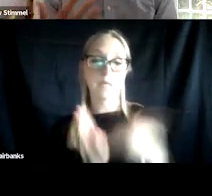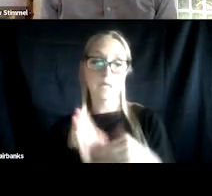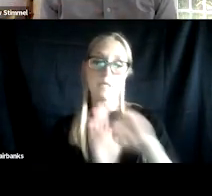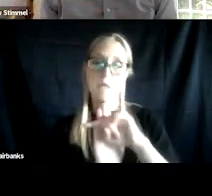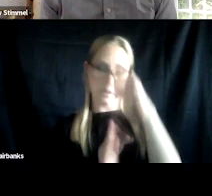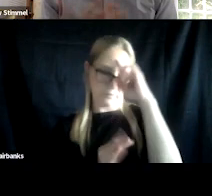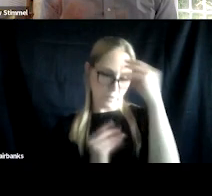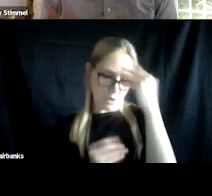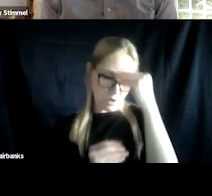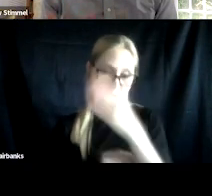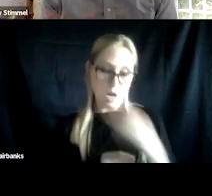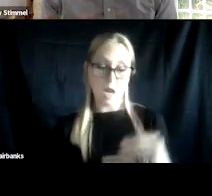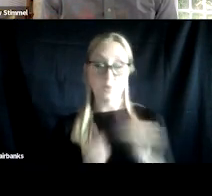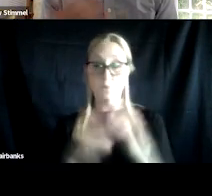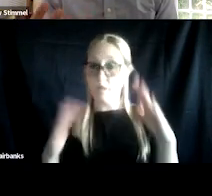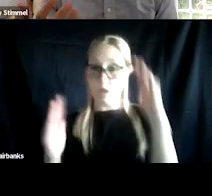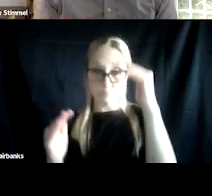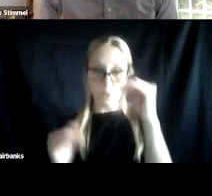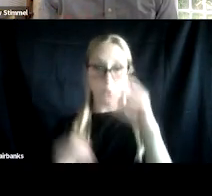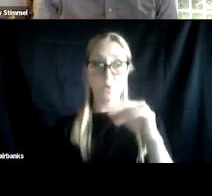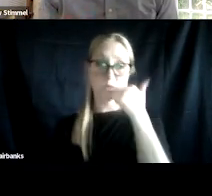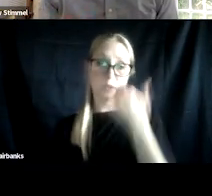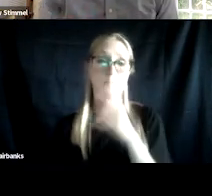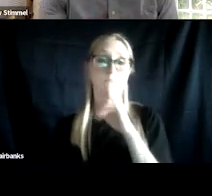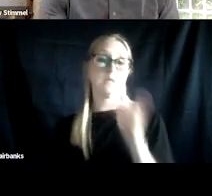hopelessness and shame can also all be a part of one's response to a traumatic exposure.